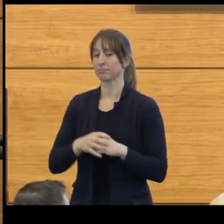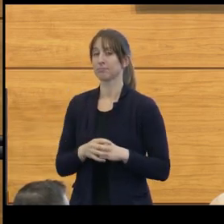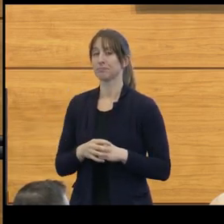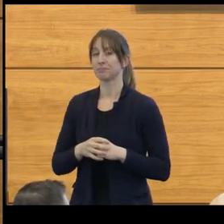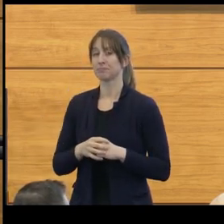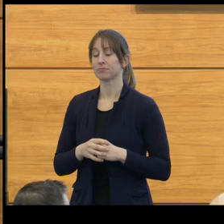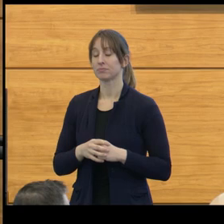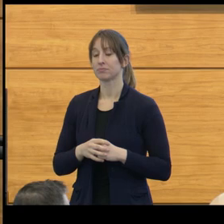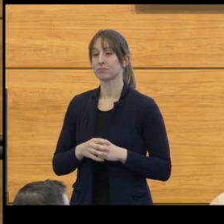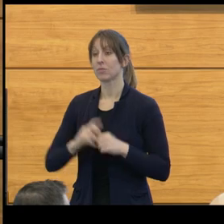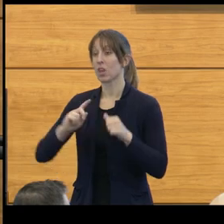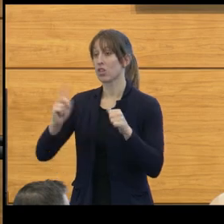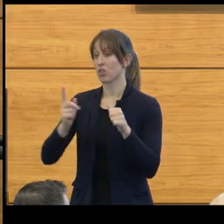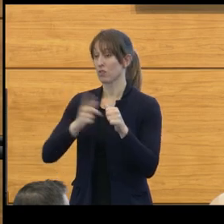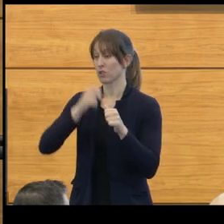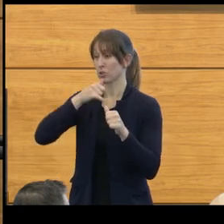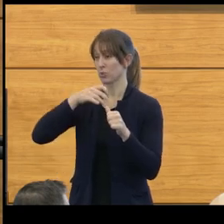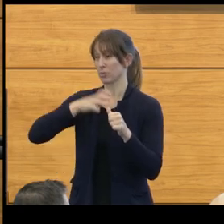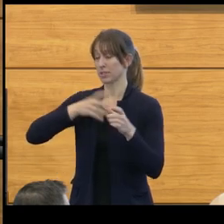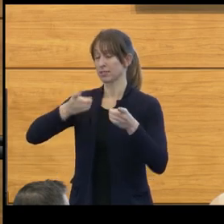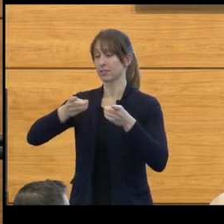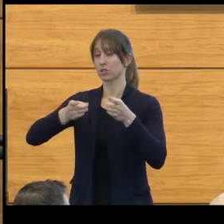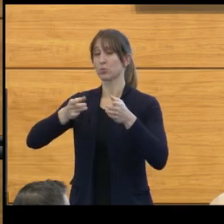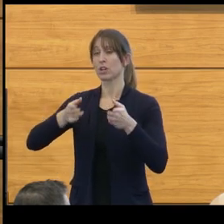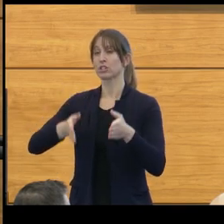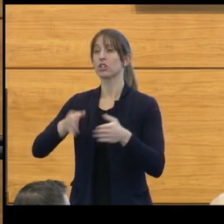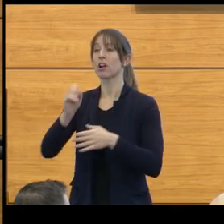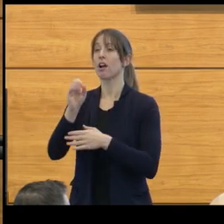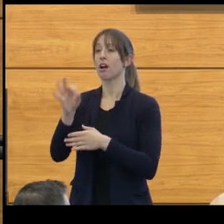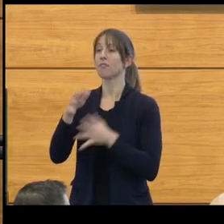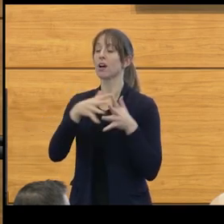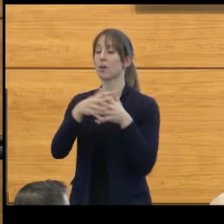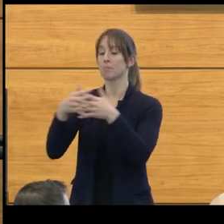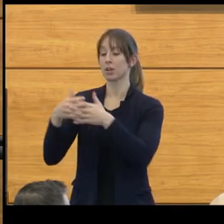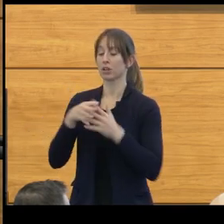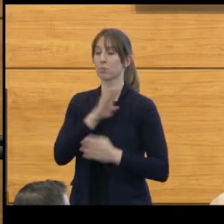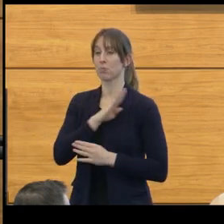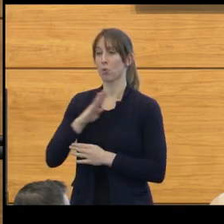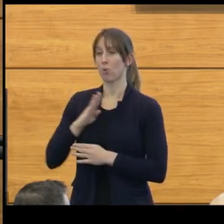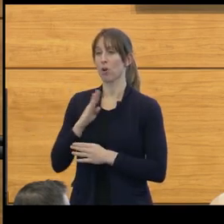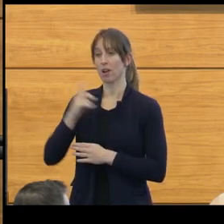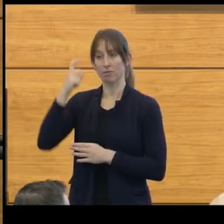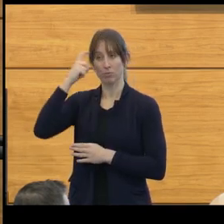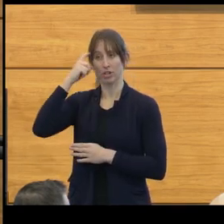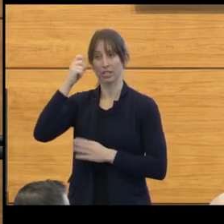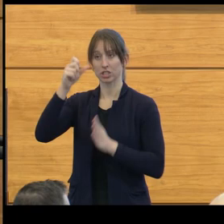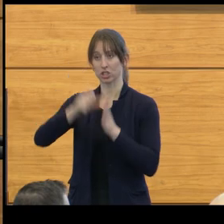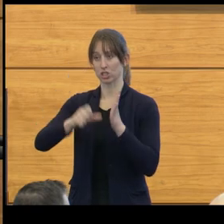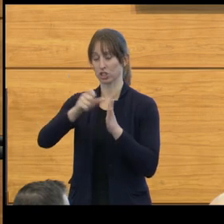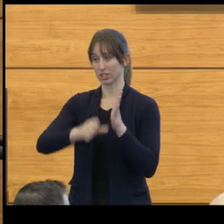She is the first woman to be a Director of the American Board of Neurological Surgeons, and to serve as President